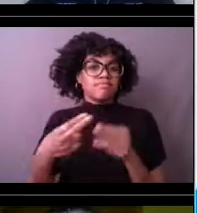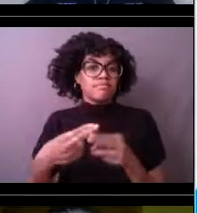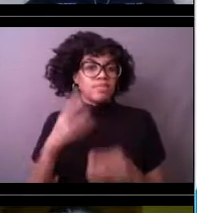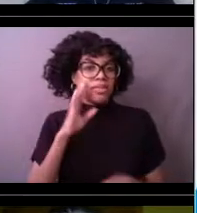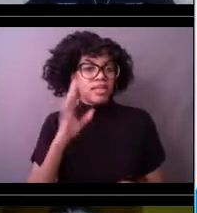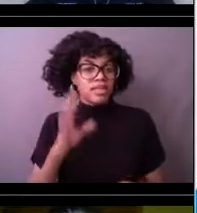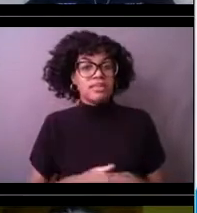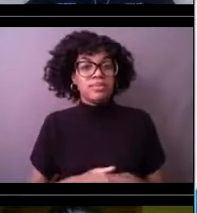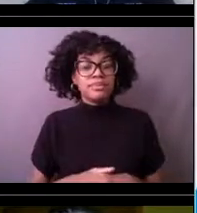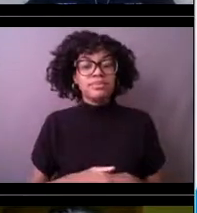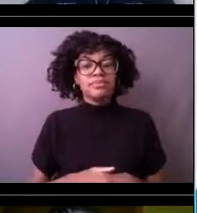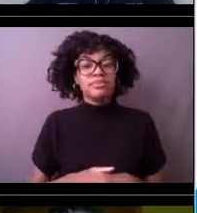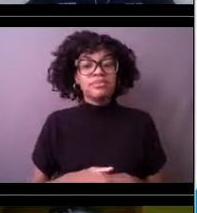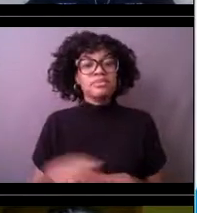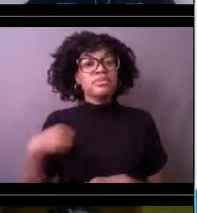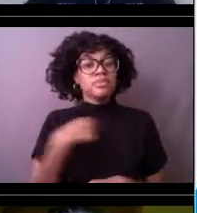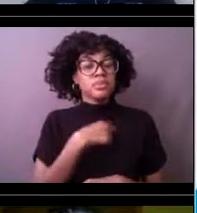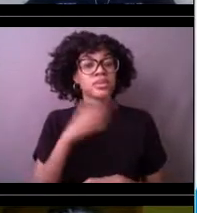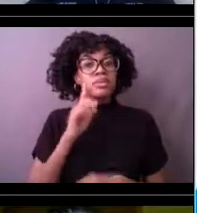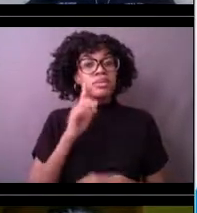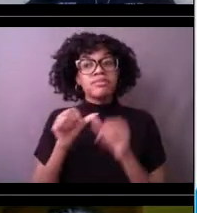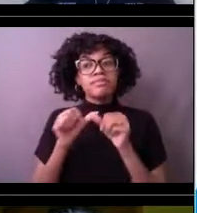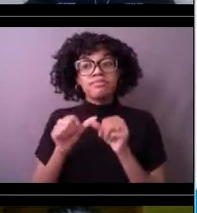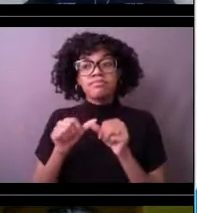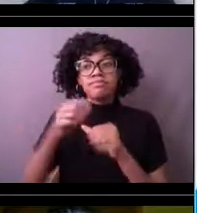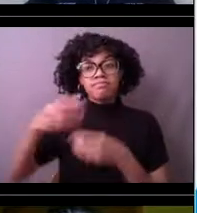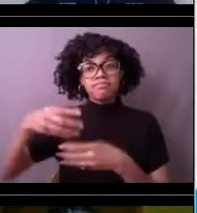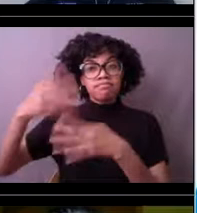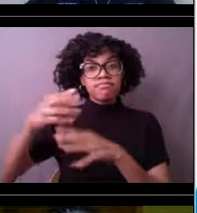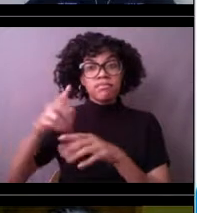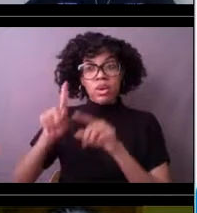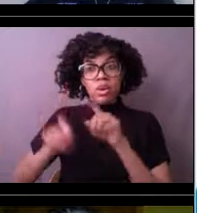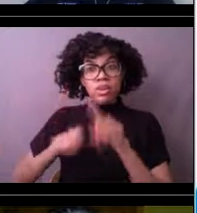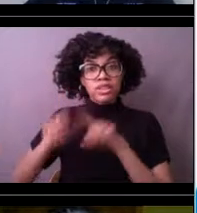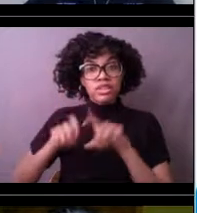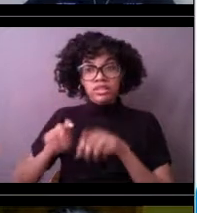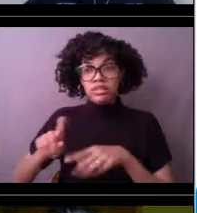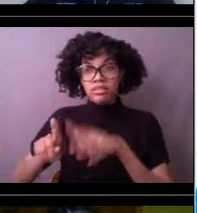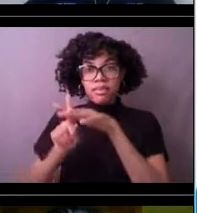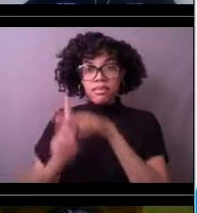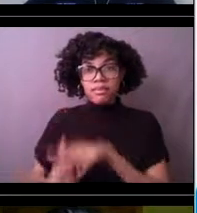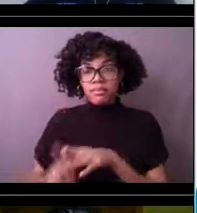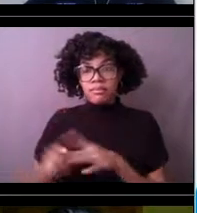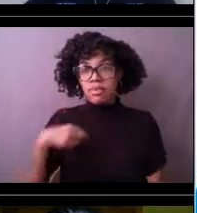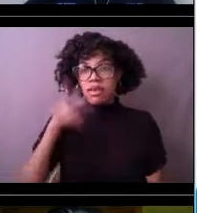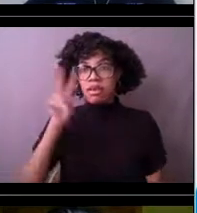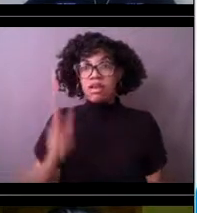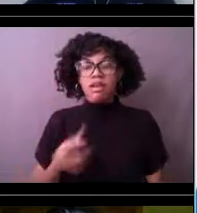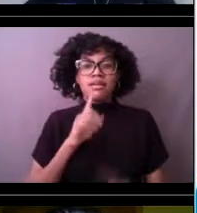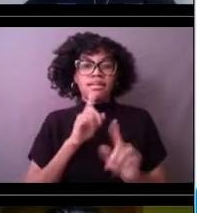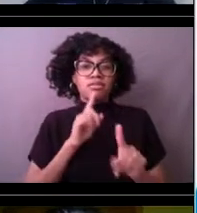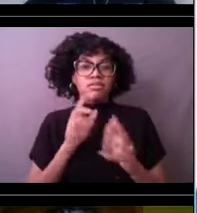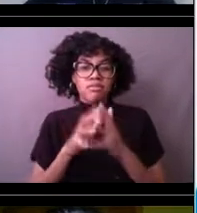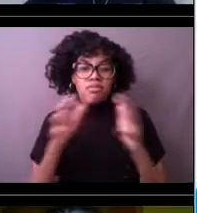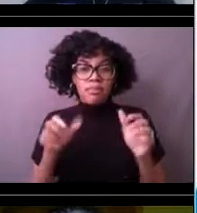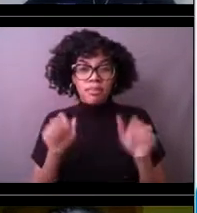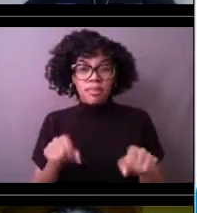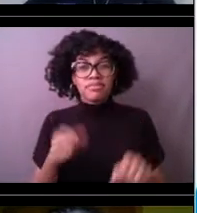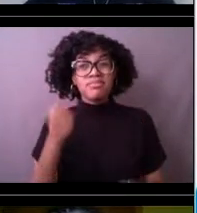who are going to stop every now and then and answer a few. We may not get to all your questions, but we're going to try to answer as many as we can.